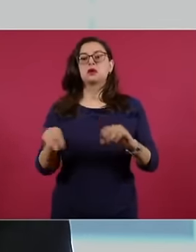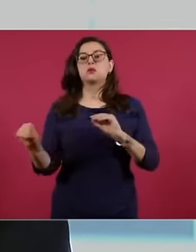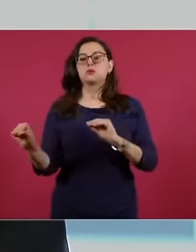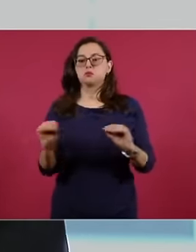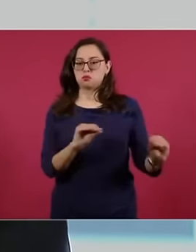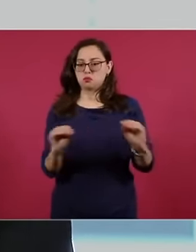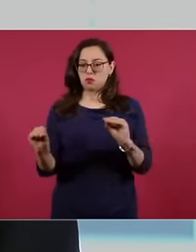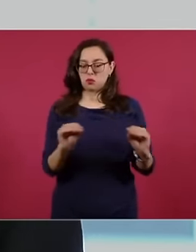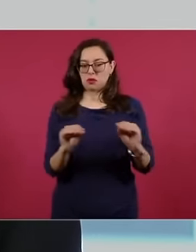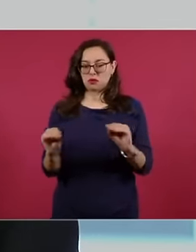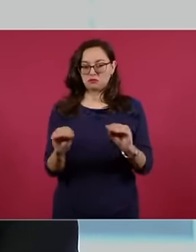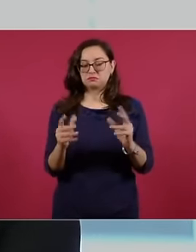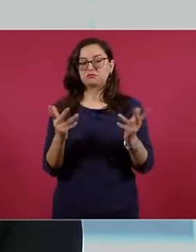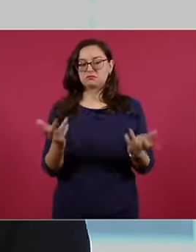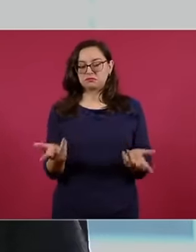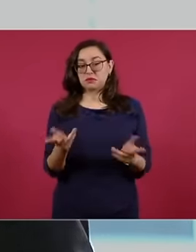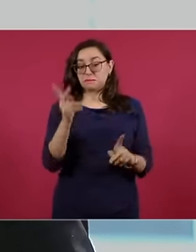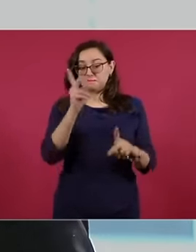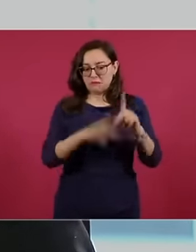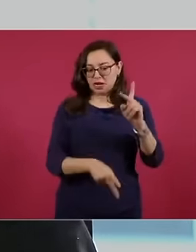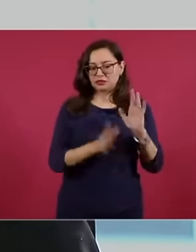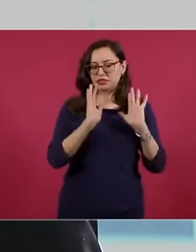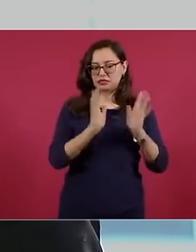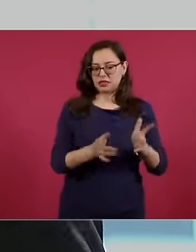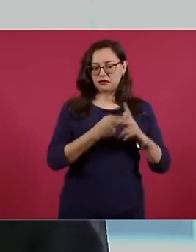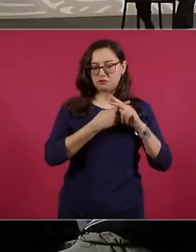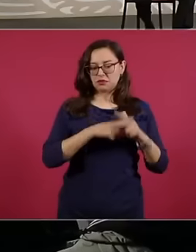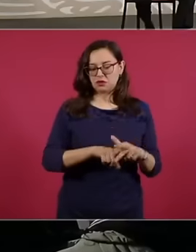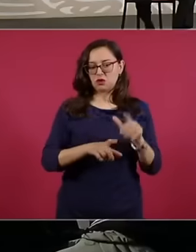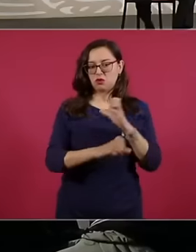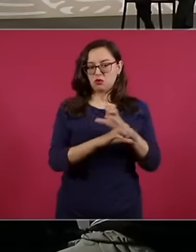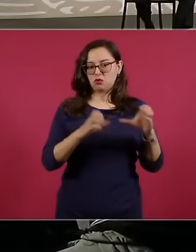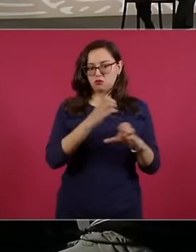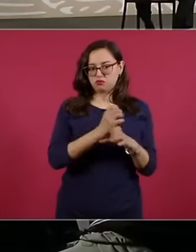cargo to Roberto Ayala, mainly we are moving cement. The next one,